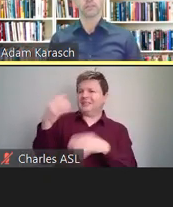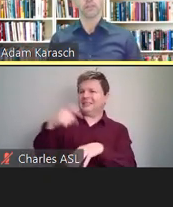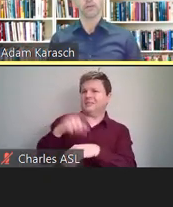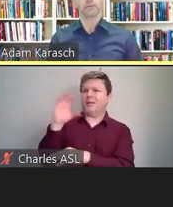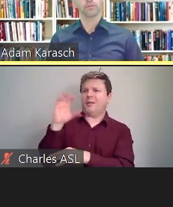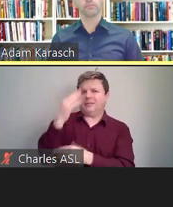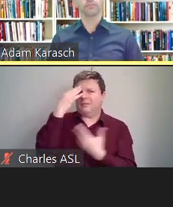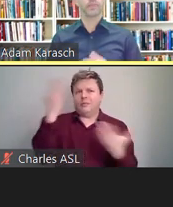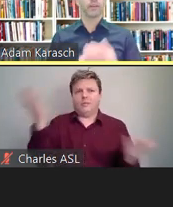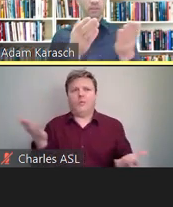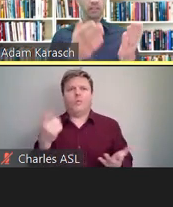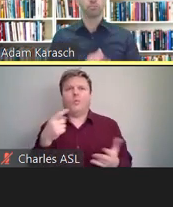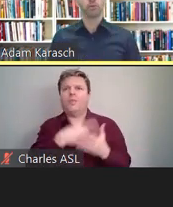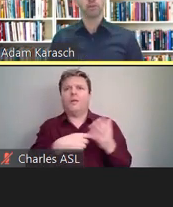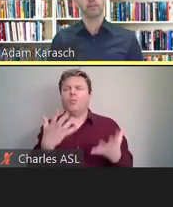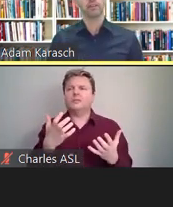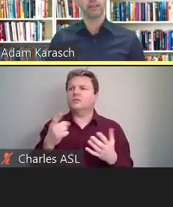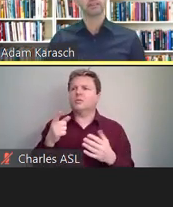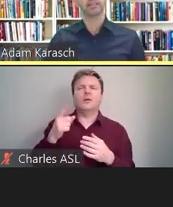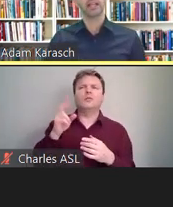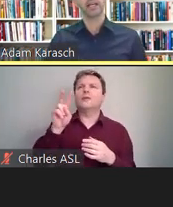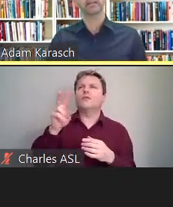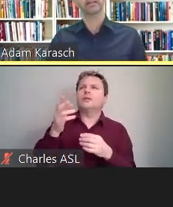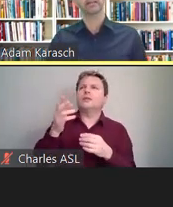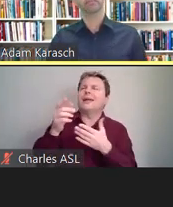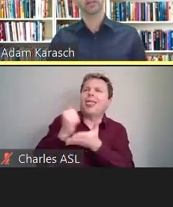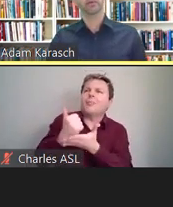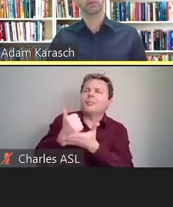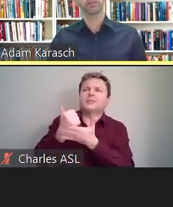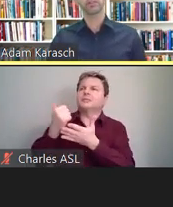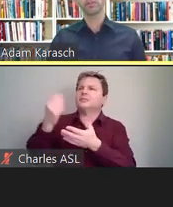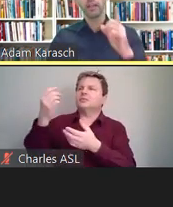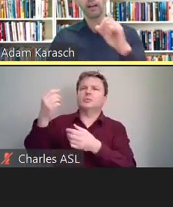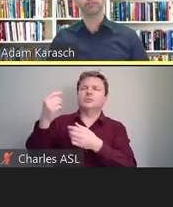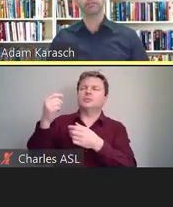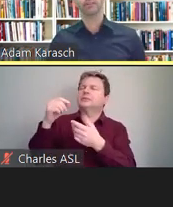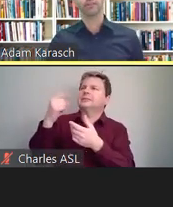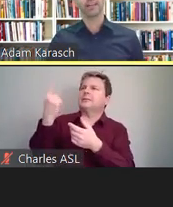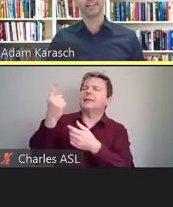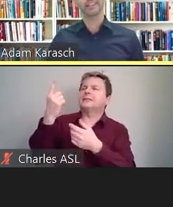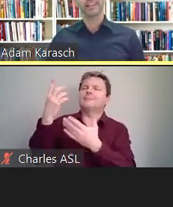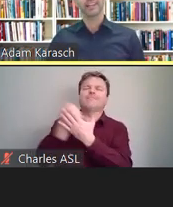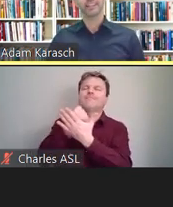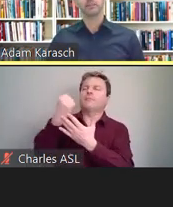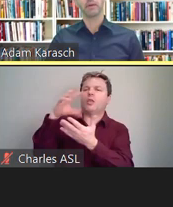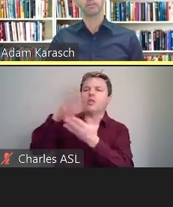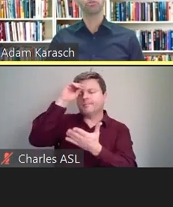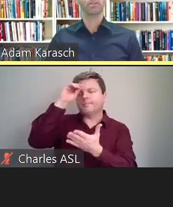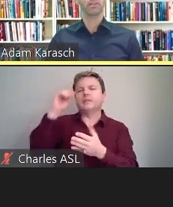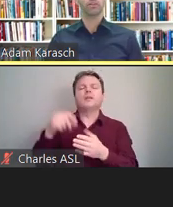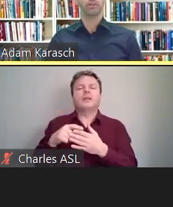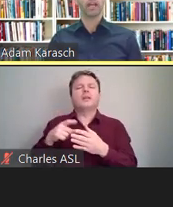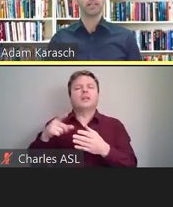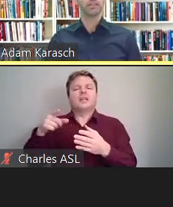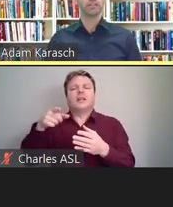So that really does bring me to this next slide-- which is nearly our final slide-- and it's about choosing your agency